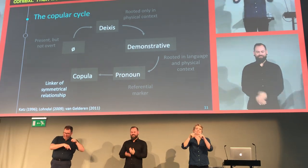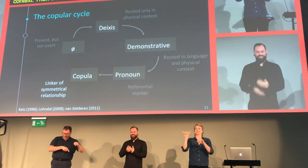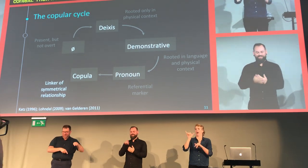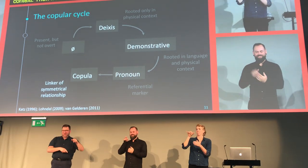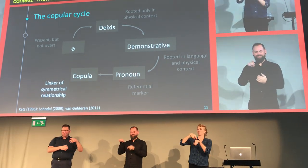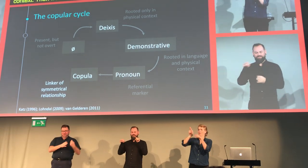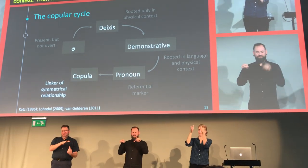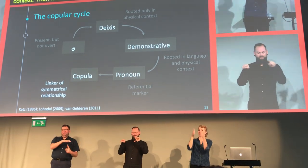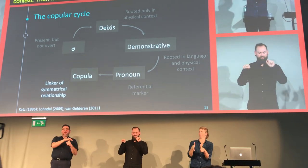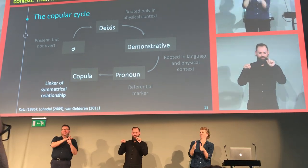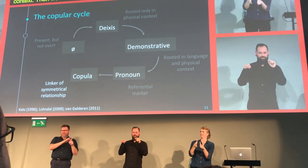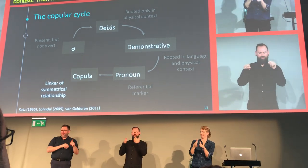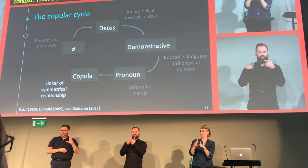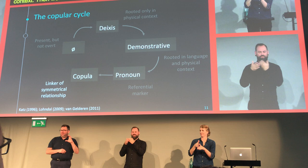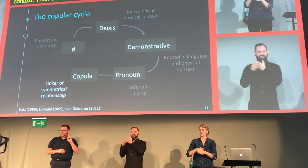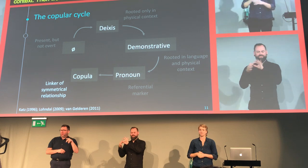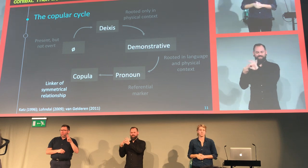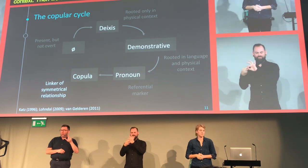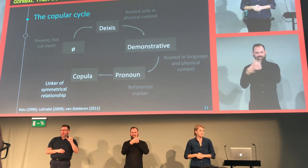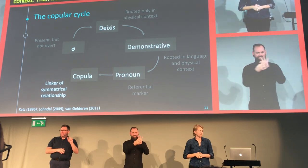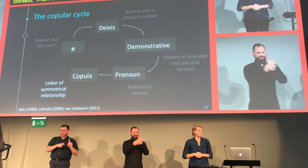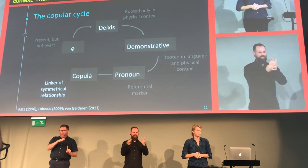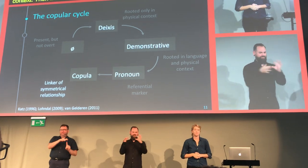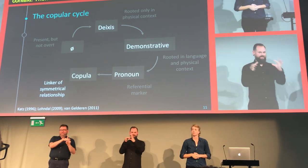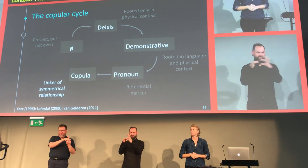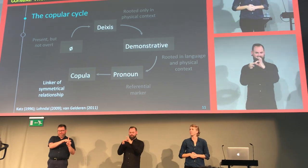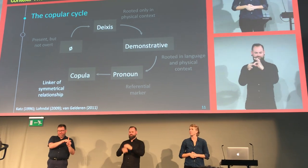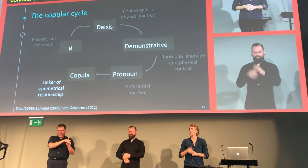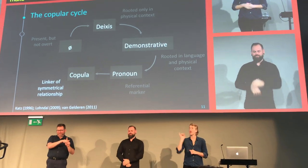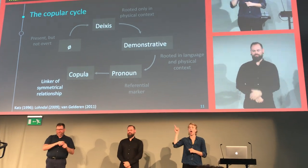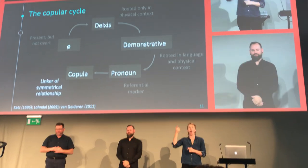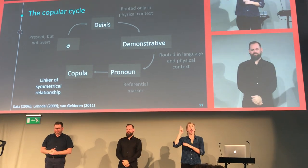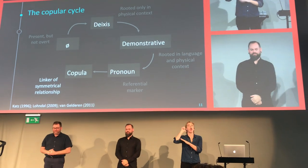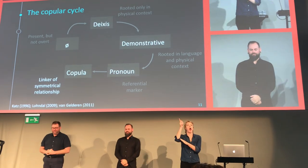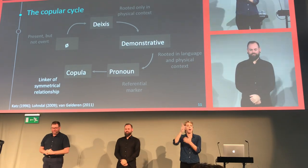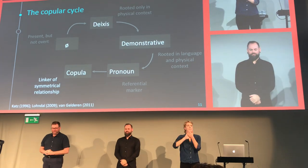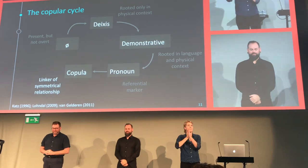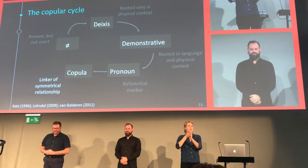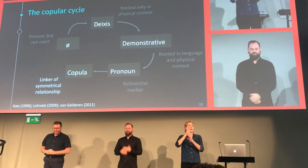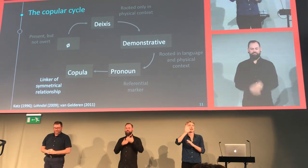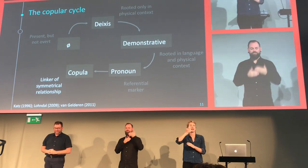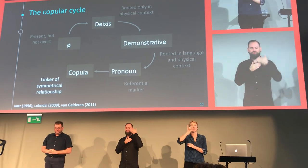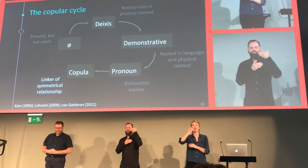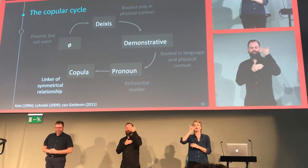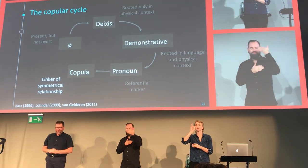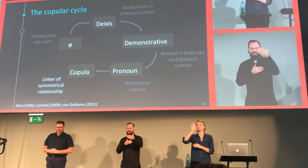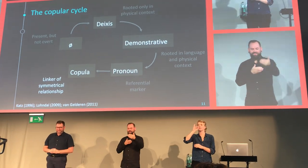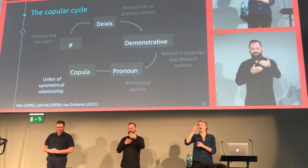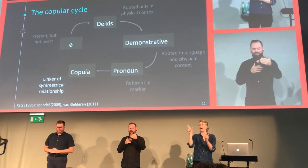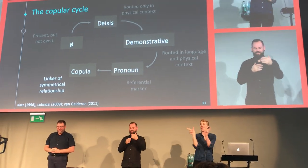We have to make a connection between two clauses because they refer to someone or something.